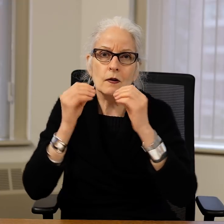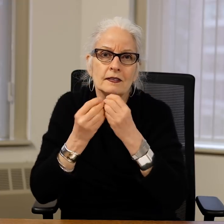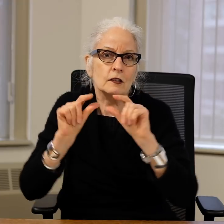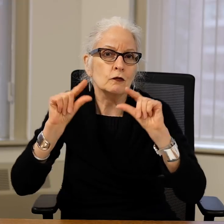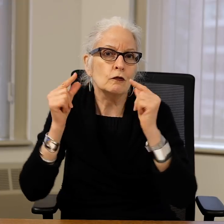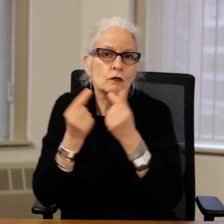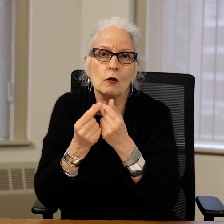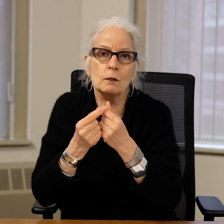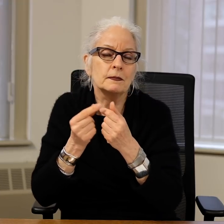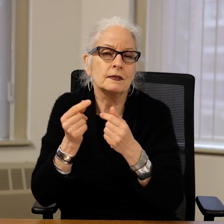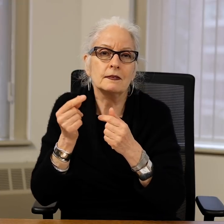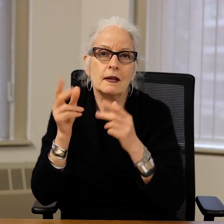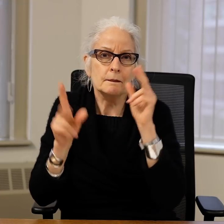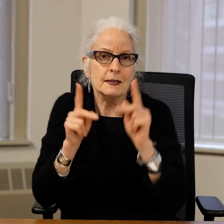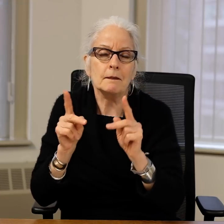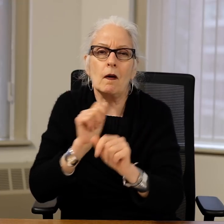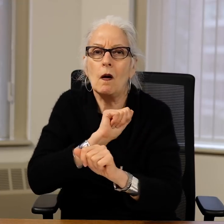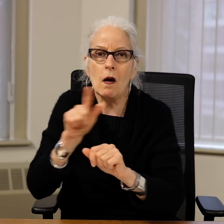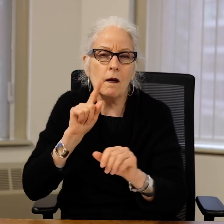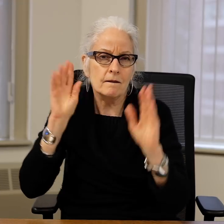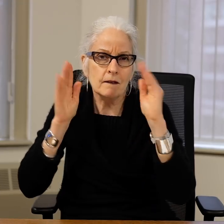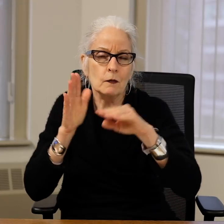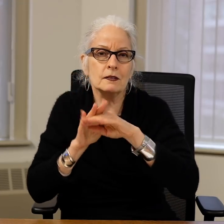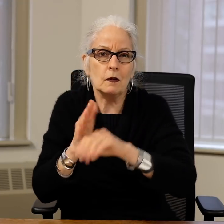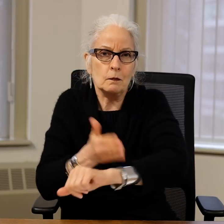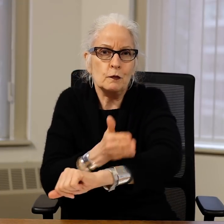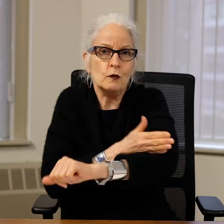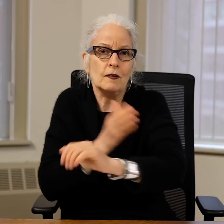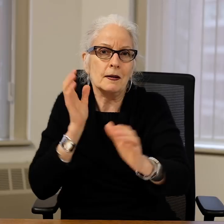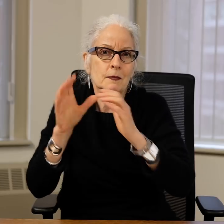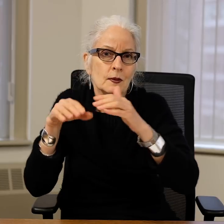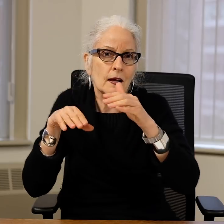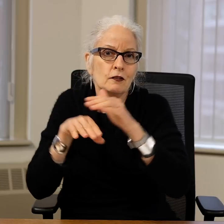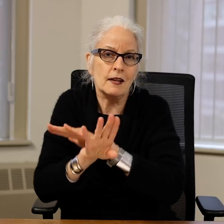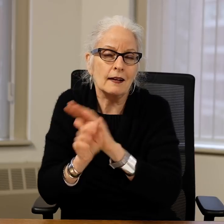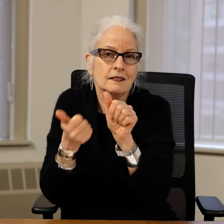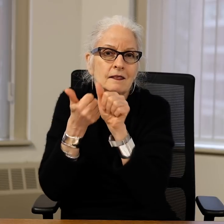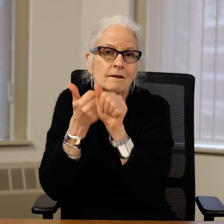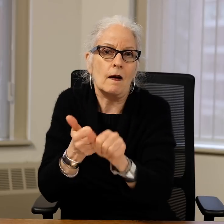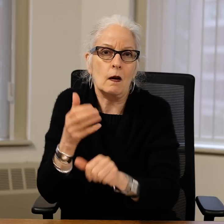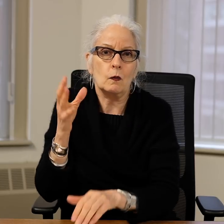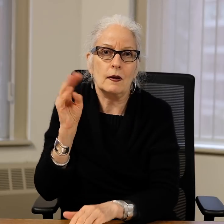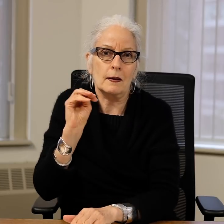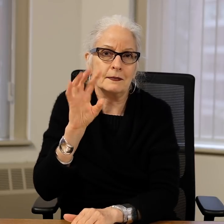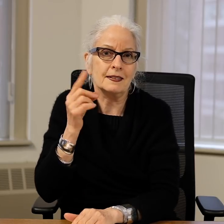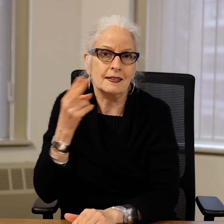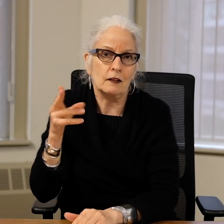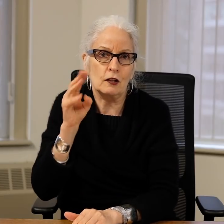of working with many organizations, groups and individuals all focusing on the improvement